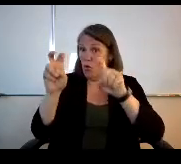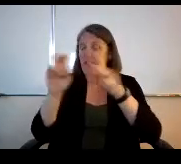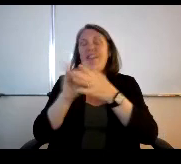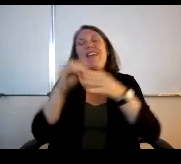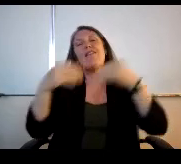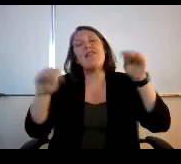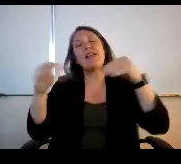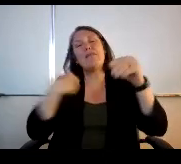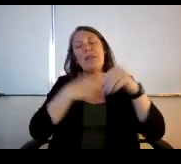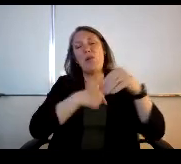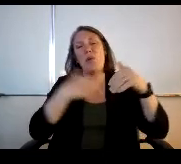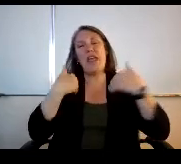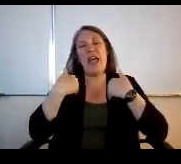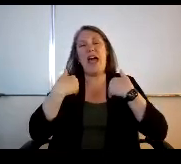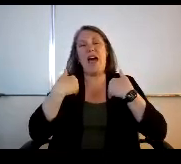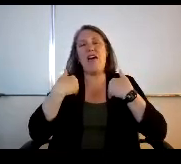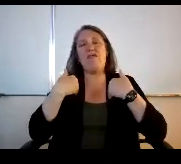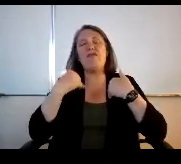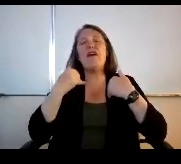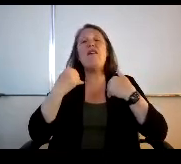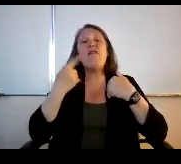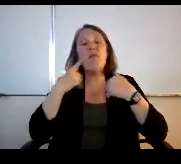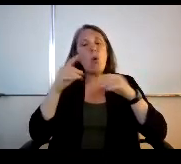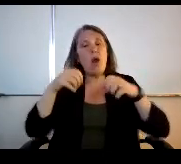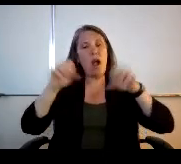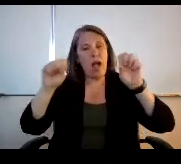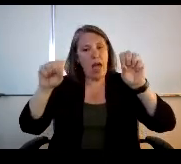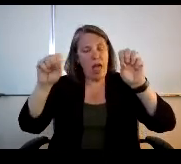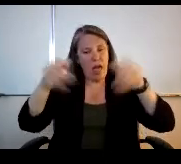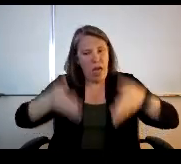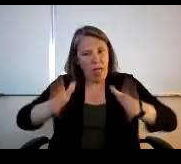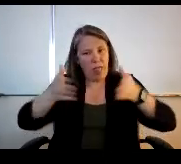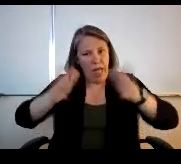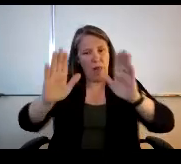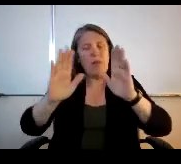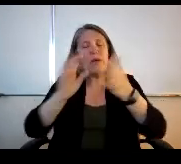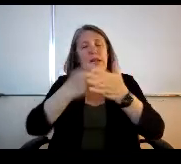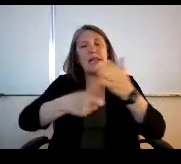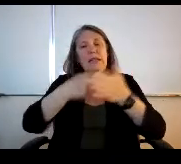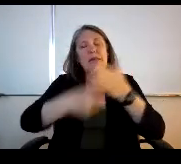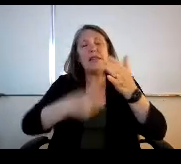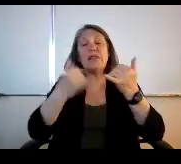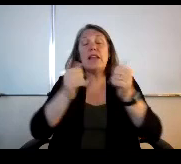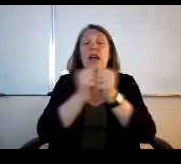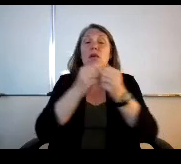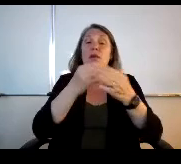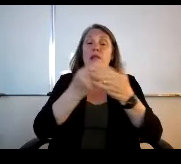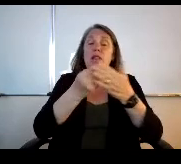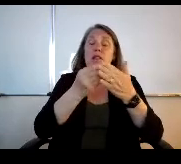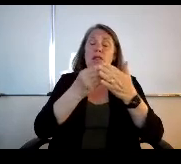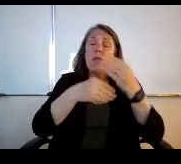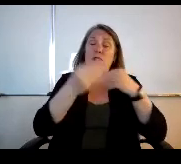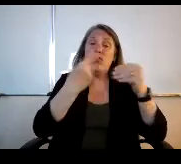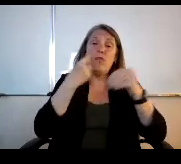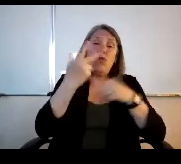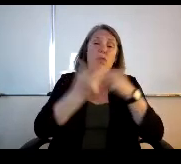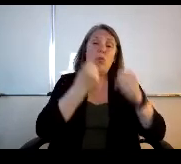we have as long as we're looking at allowable expenses with your question about the budgeting over the three years,